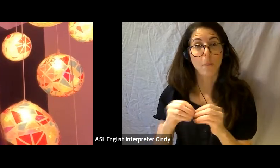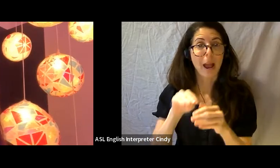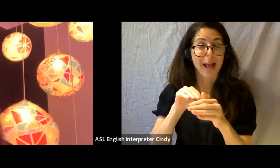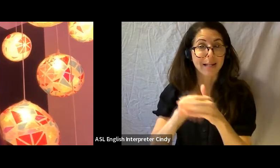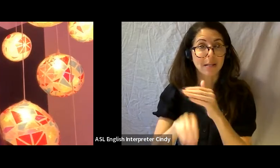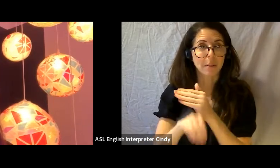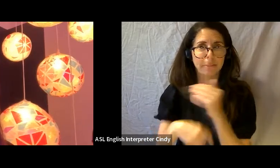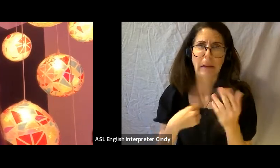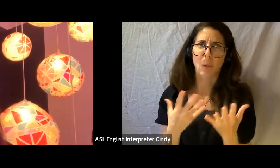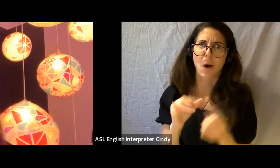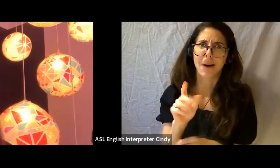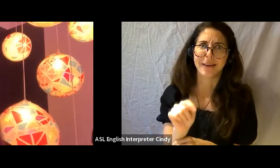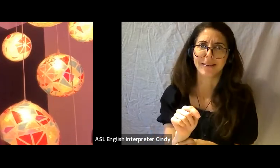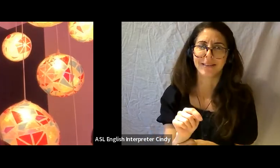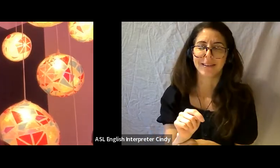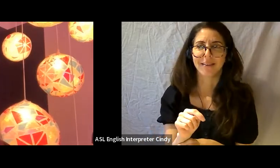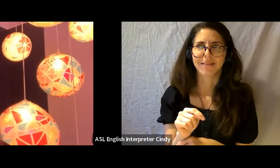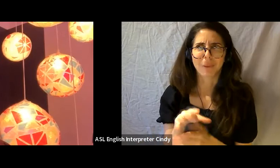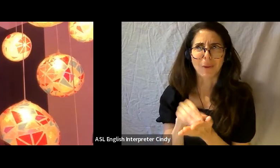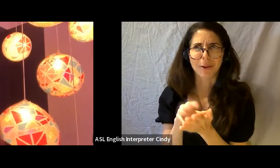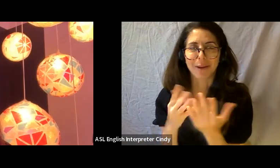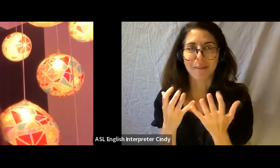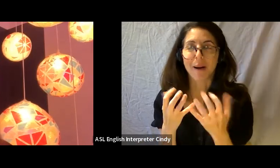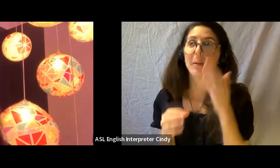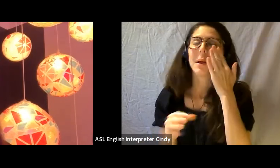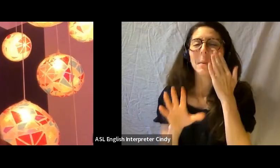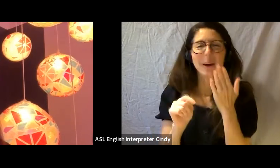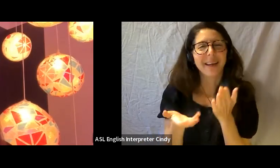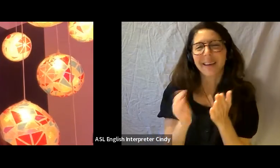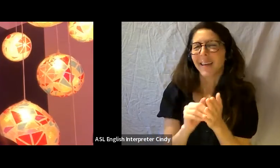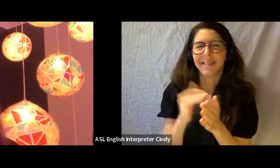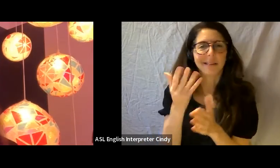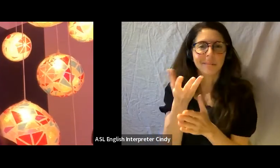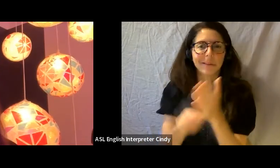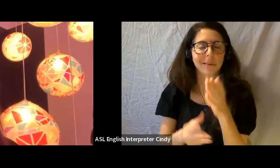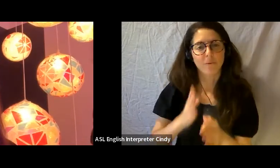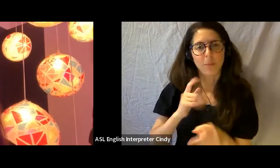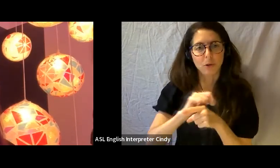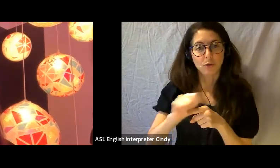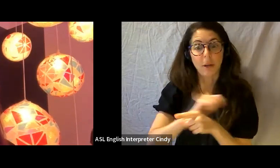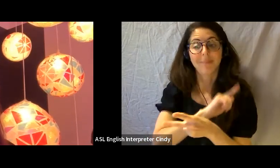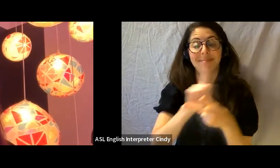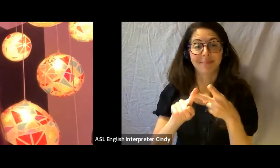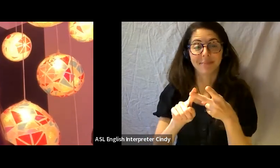but i don't have that already. And the second question is that,